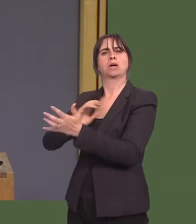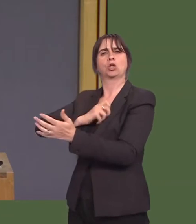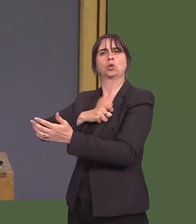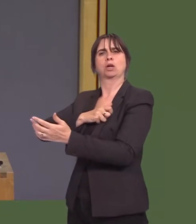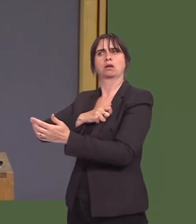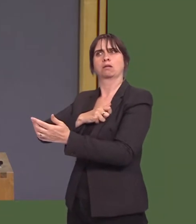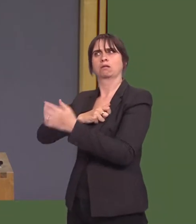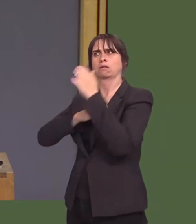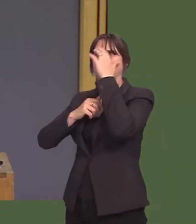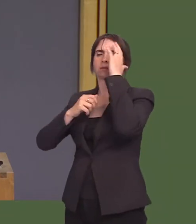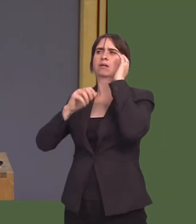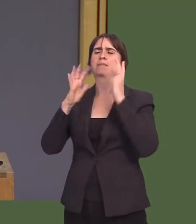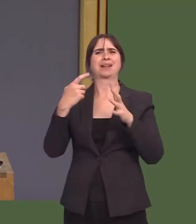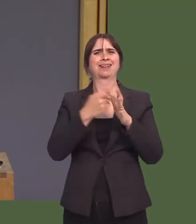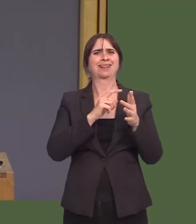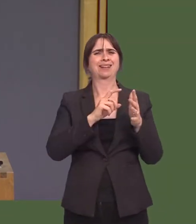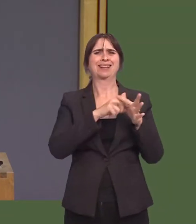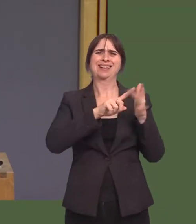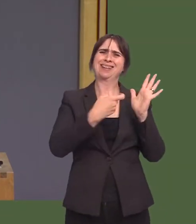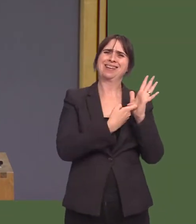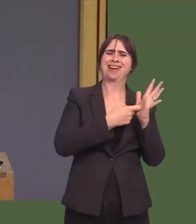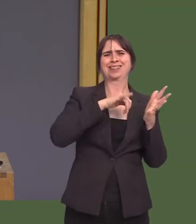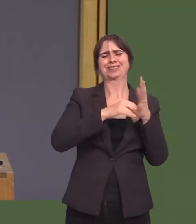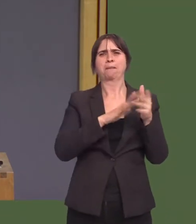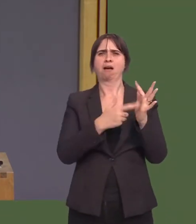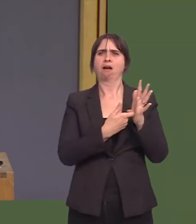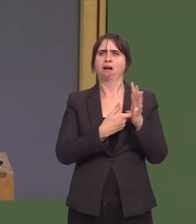of single market agreement, and Barry Gardiner, the shadow international trade Secretary,